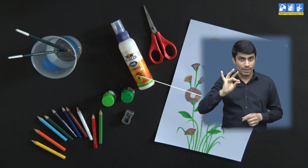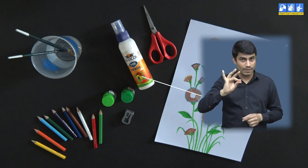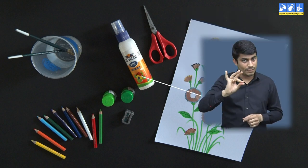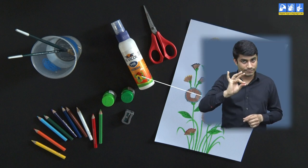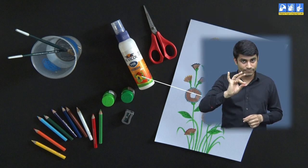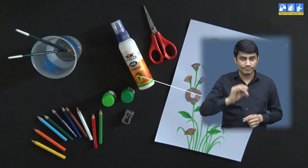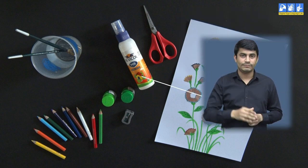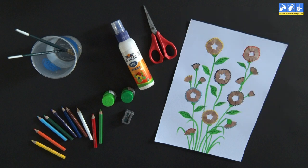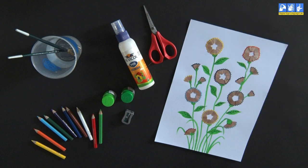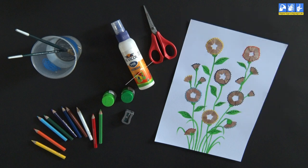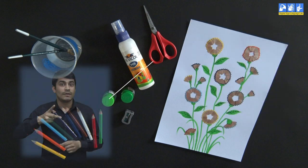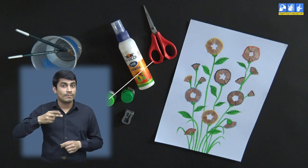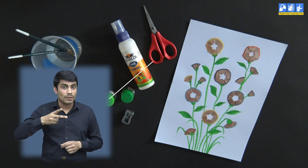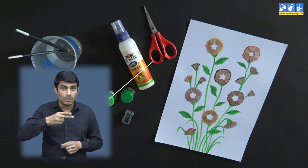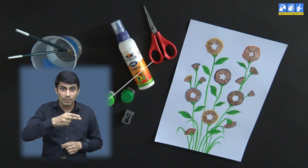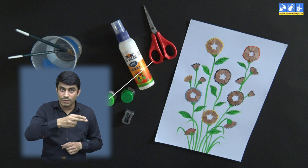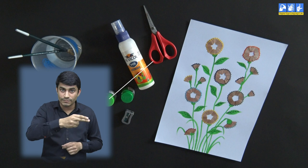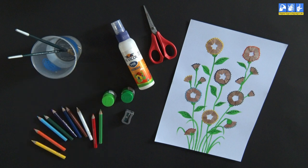glue, scissor